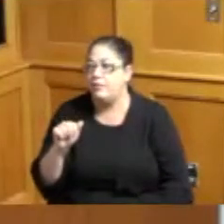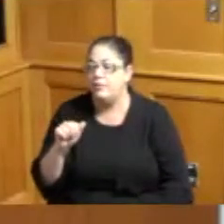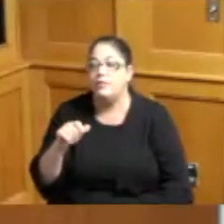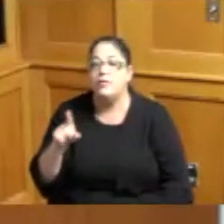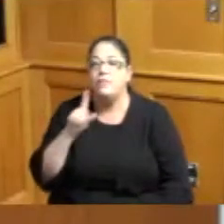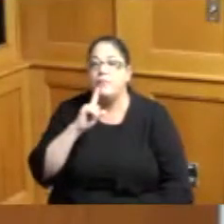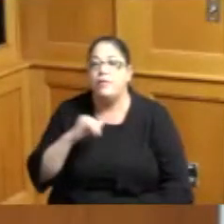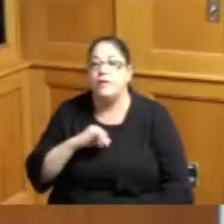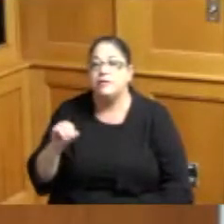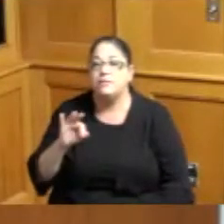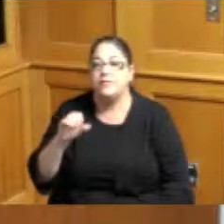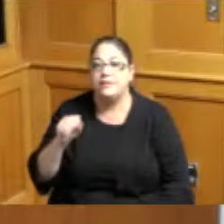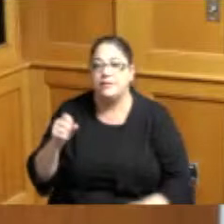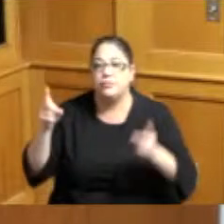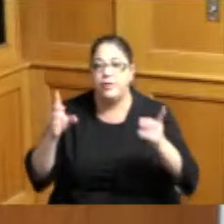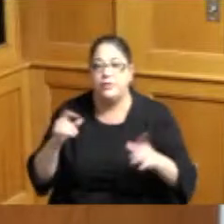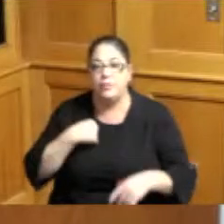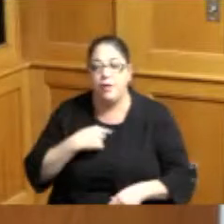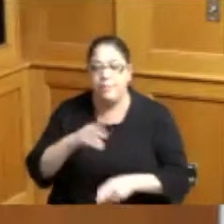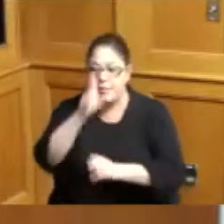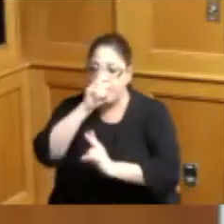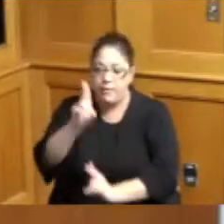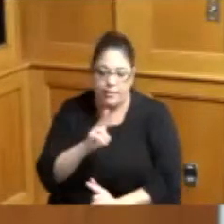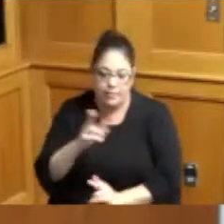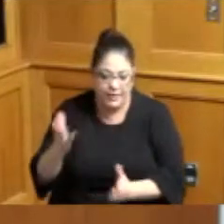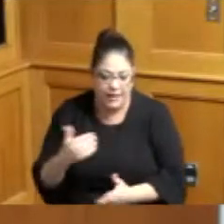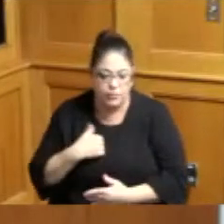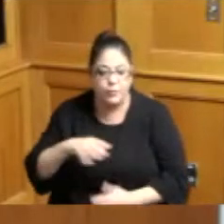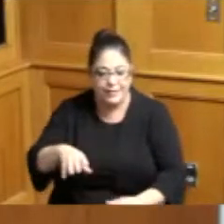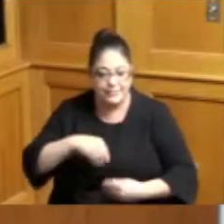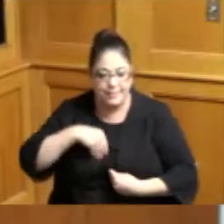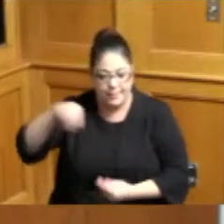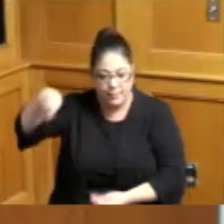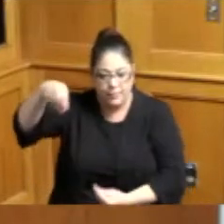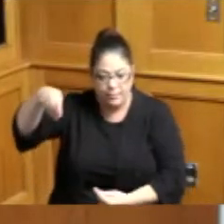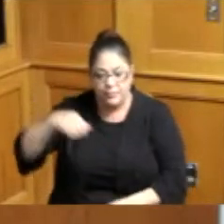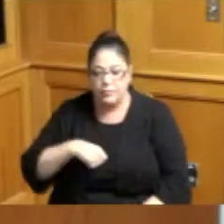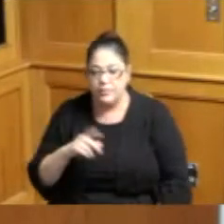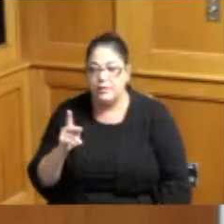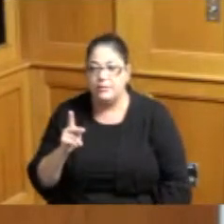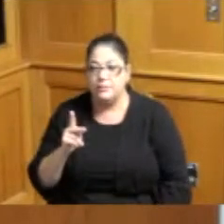JFS and I'm honored to be before you all to accept this Proclamation from kinship care has been near